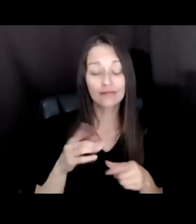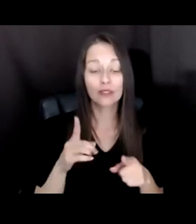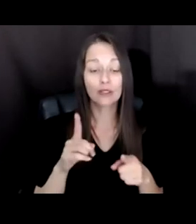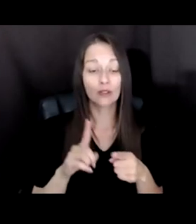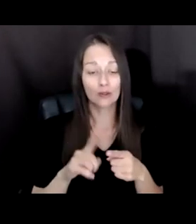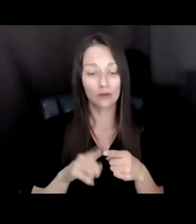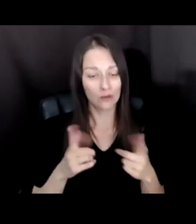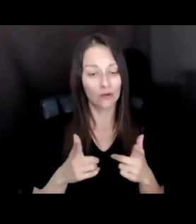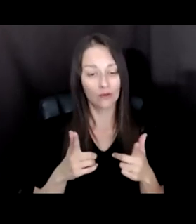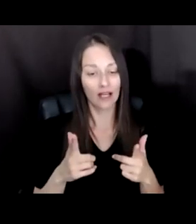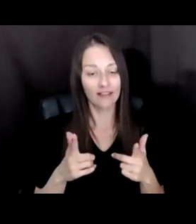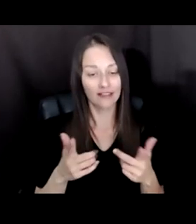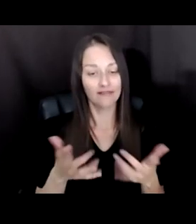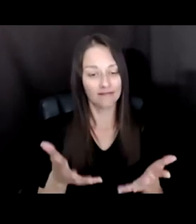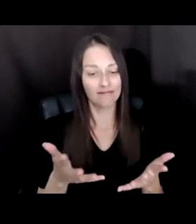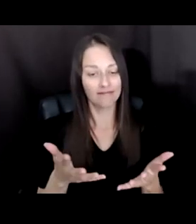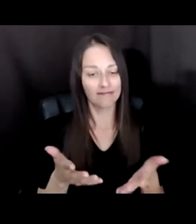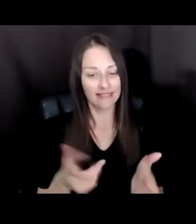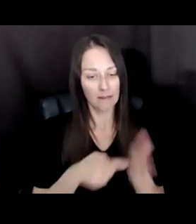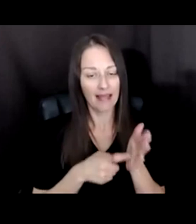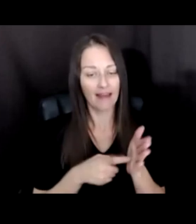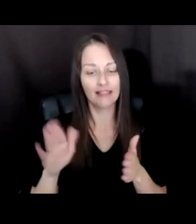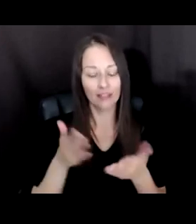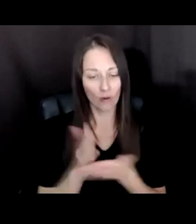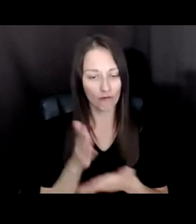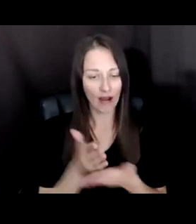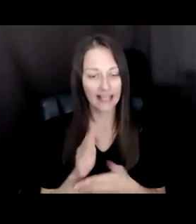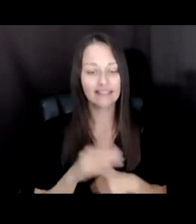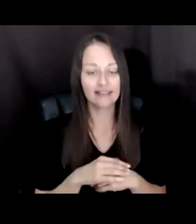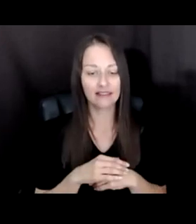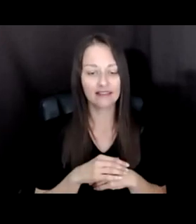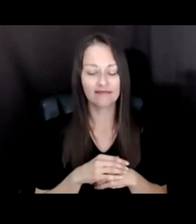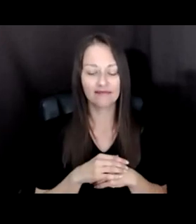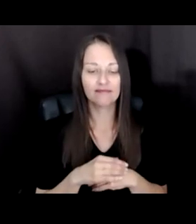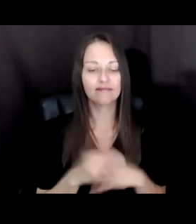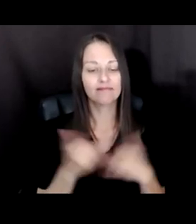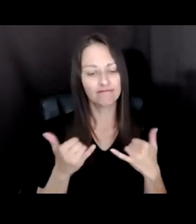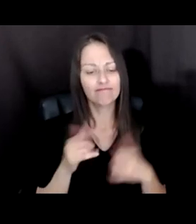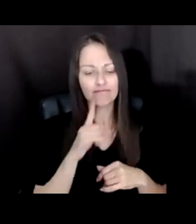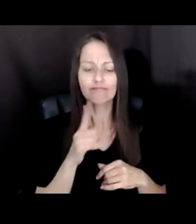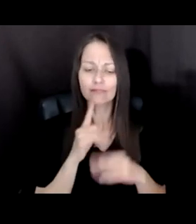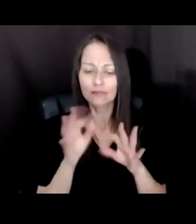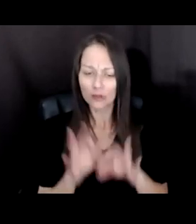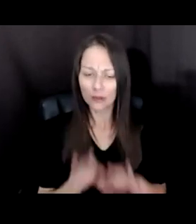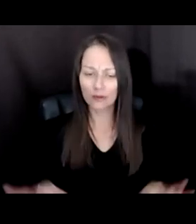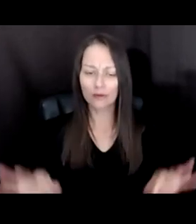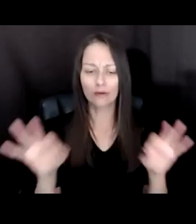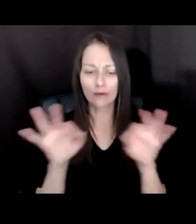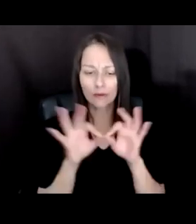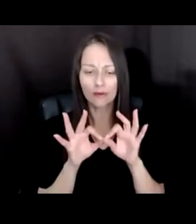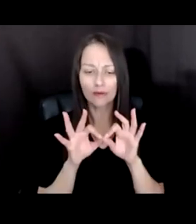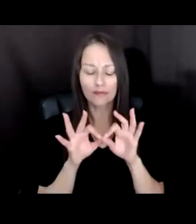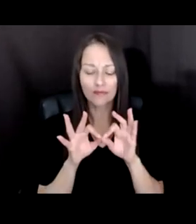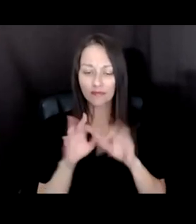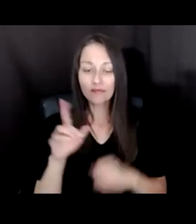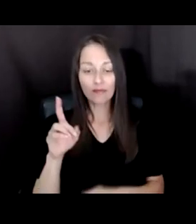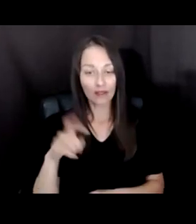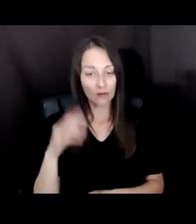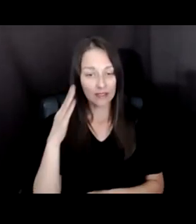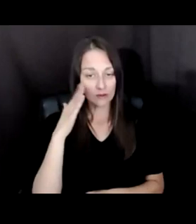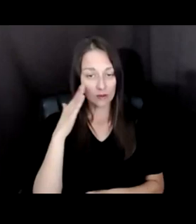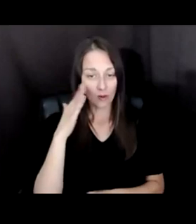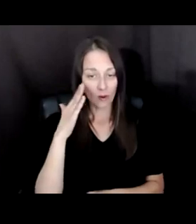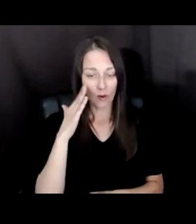AND IT'S ALL THE MORE IMPORTANT THAT WE, WE KNOW THAT THERE ARE CREATORS WHO REALLY DO